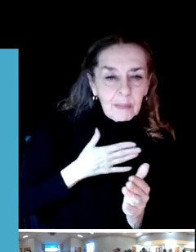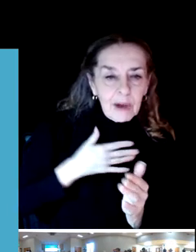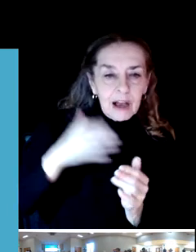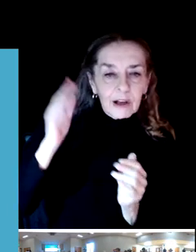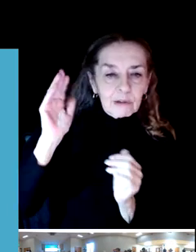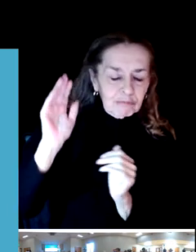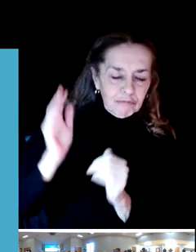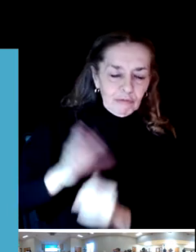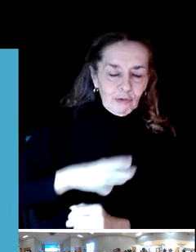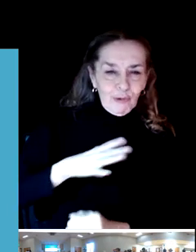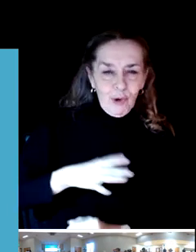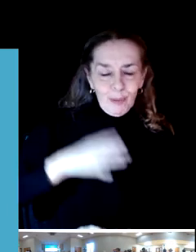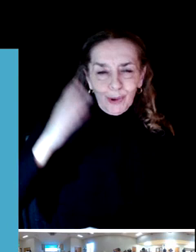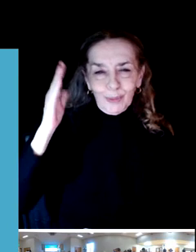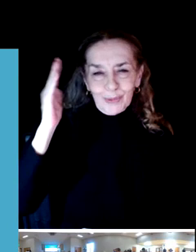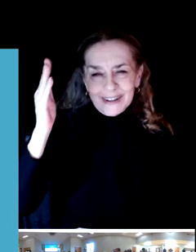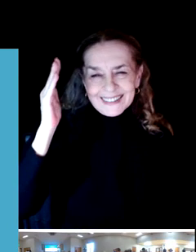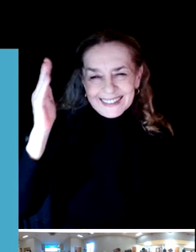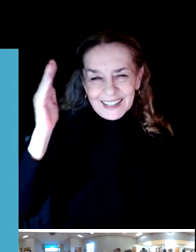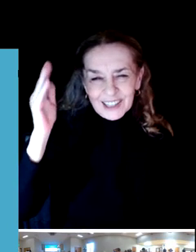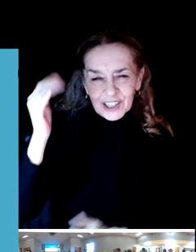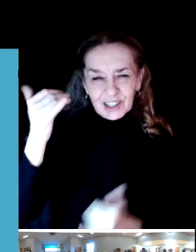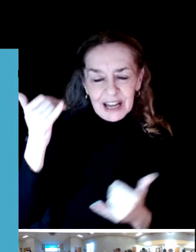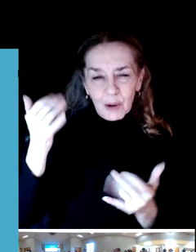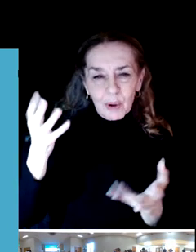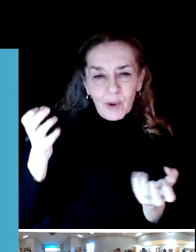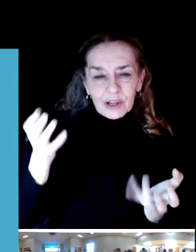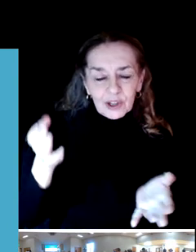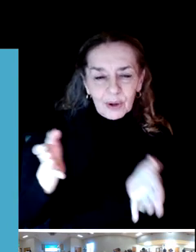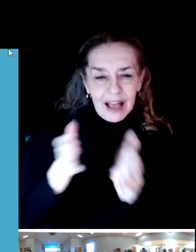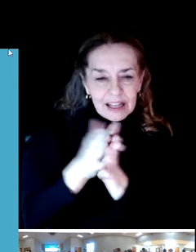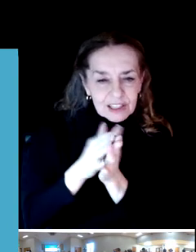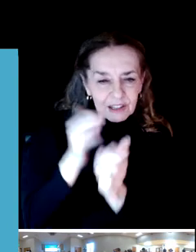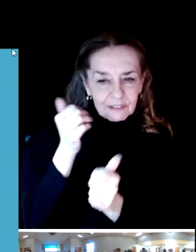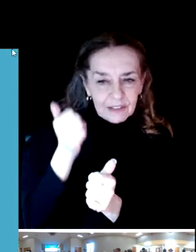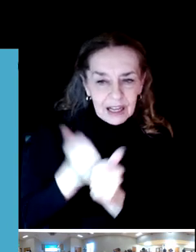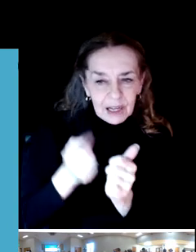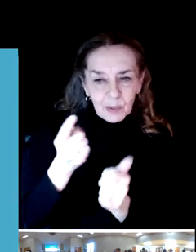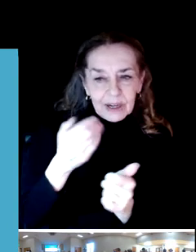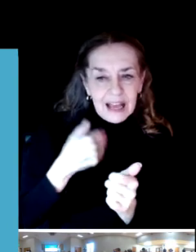at this point. We'd like to ask if you have questions that we try to entertain.